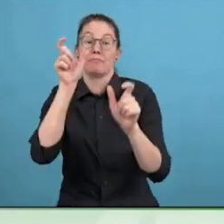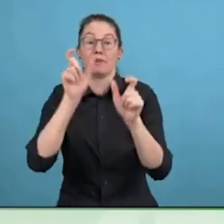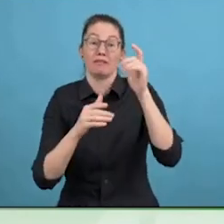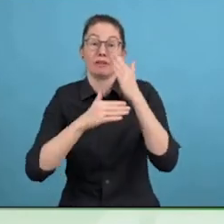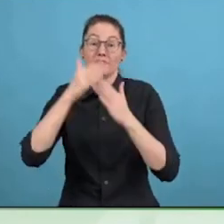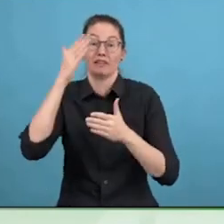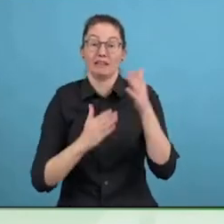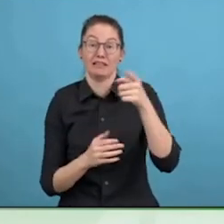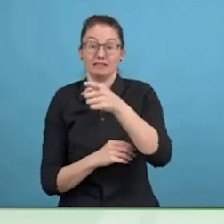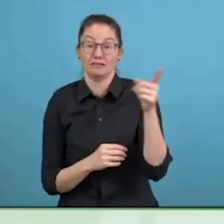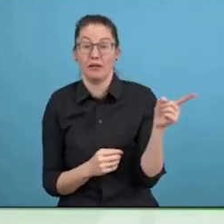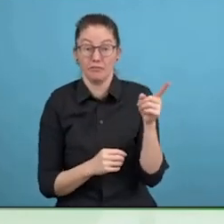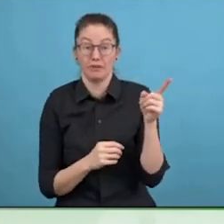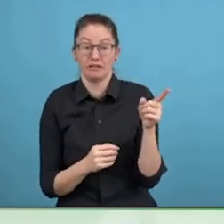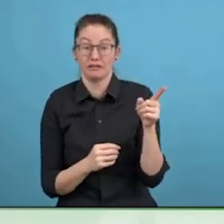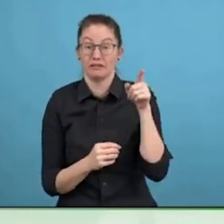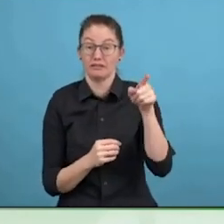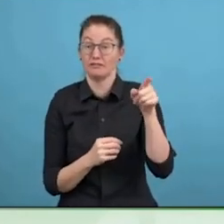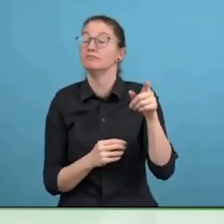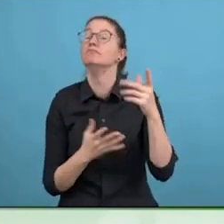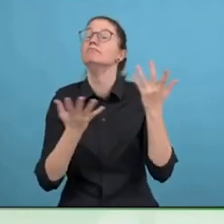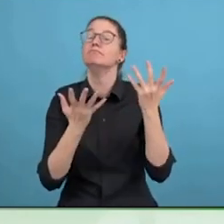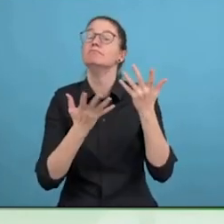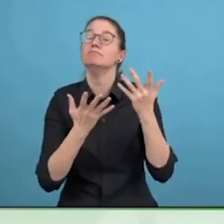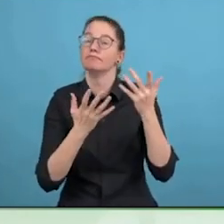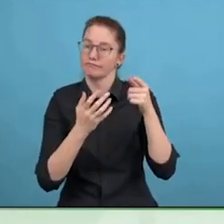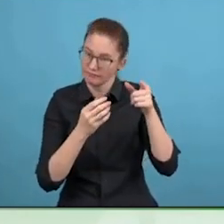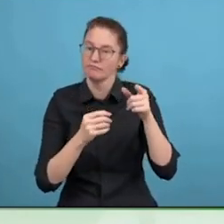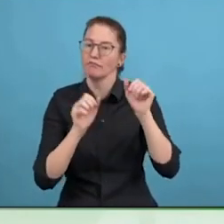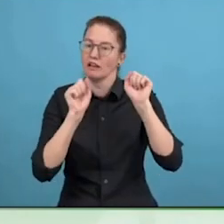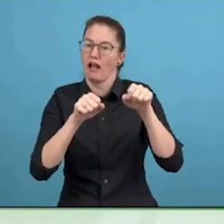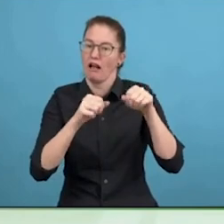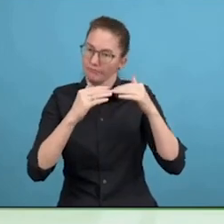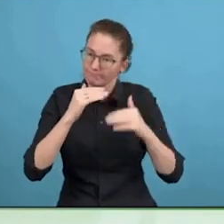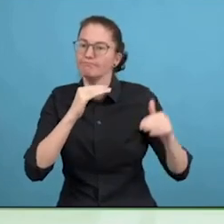include persons with disability and the family and friends in